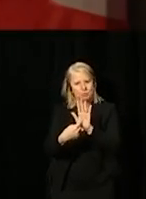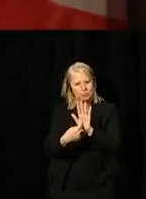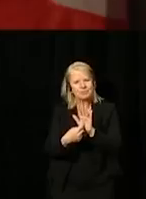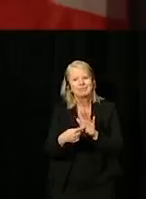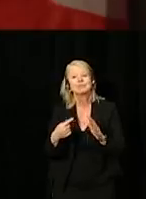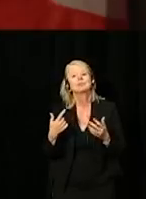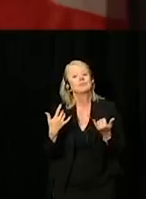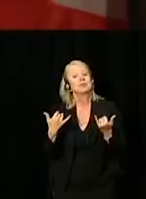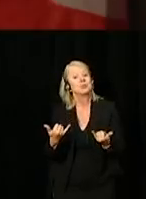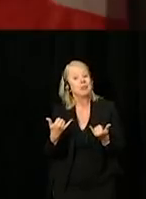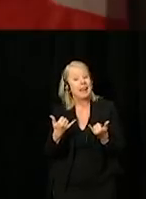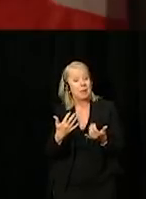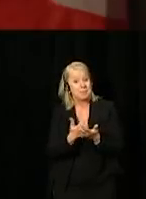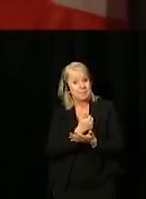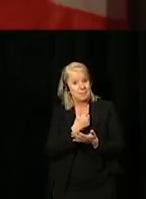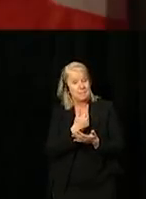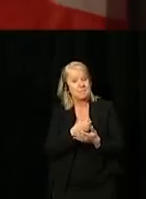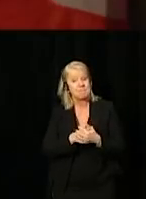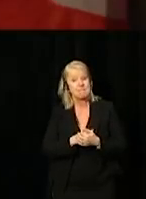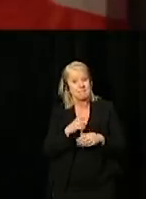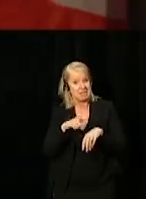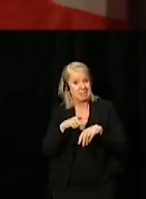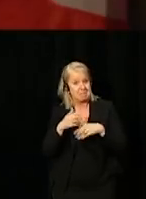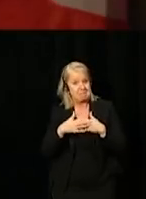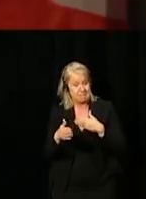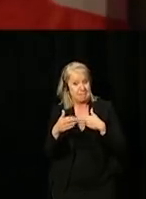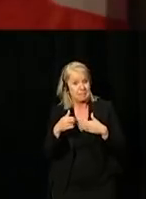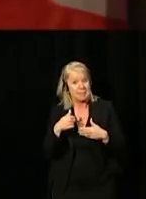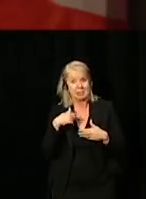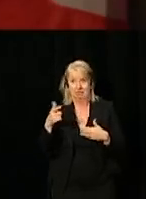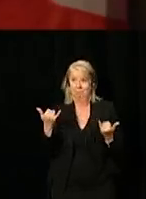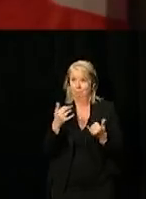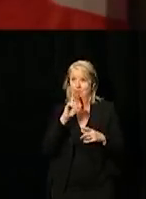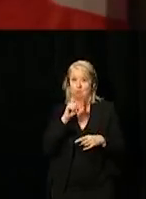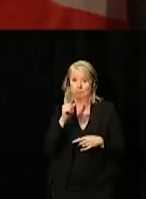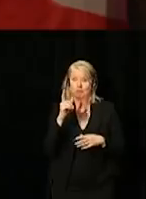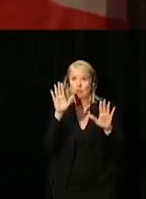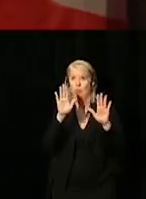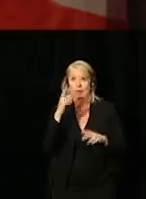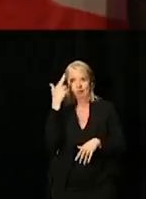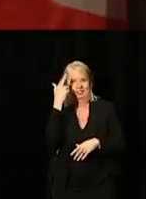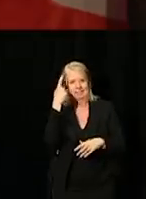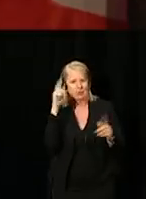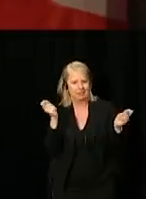Now it's time - and this is really a good reason for a great celebration.